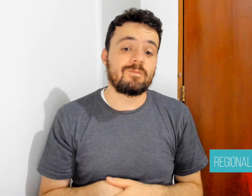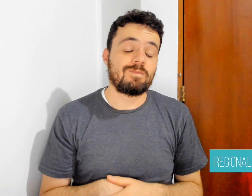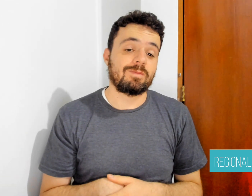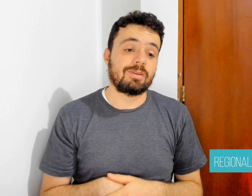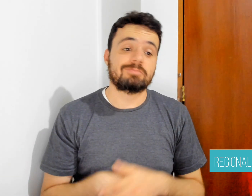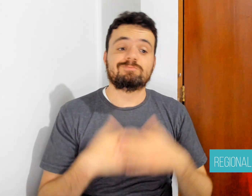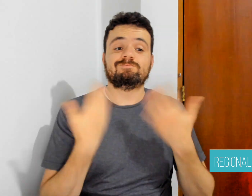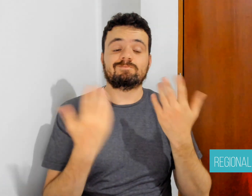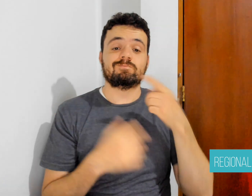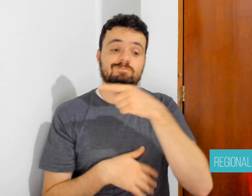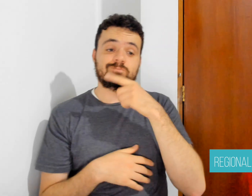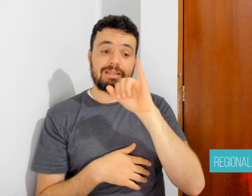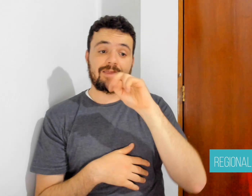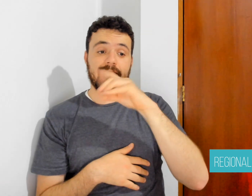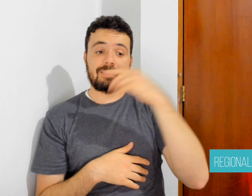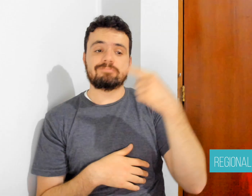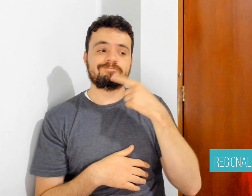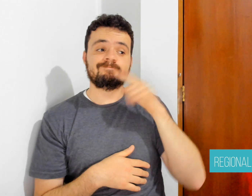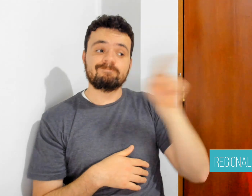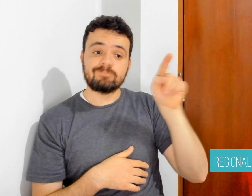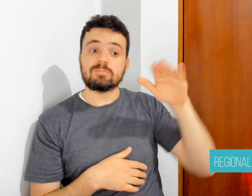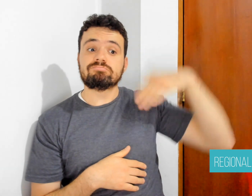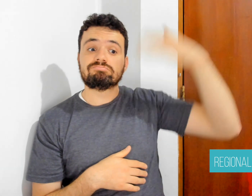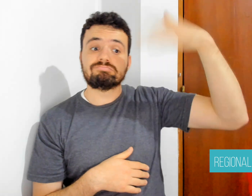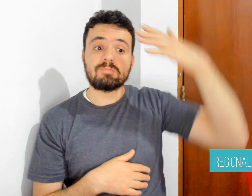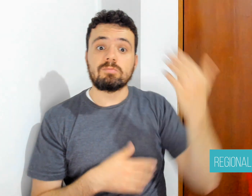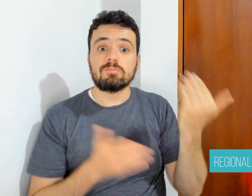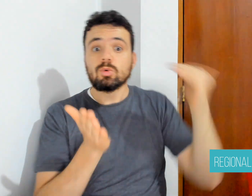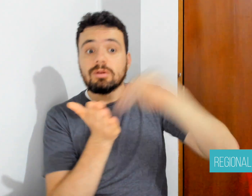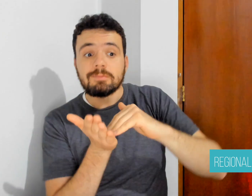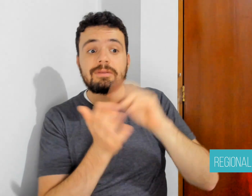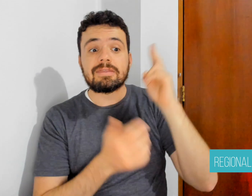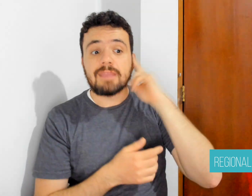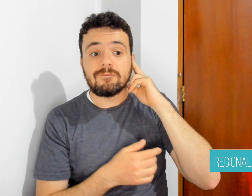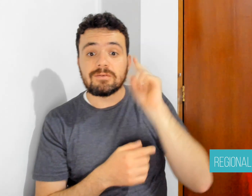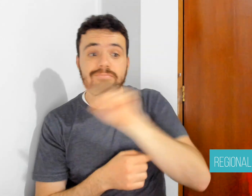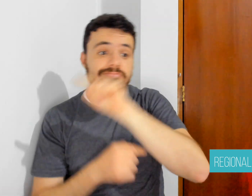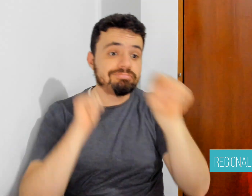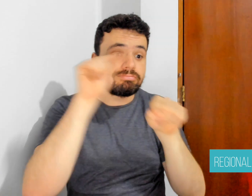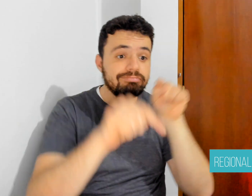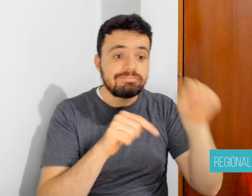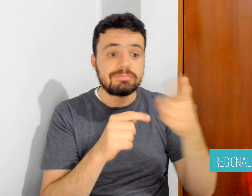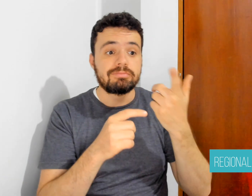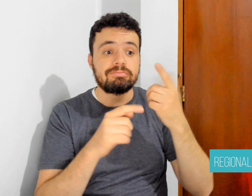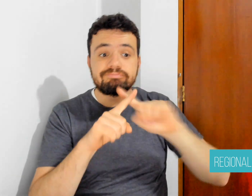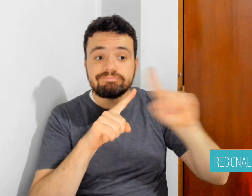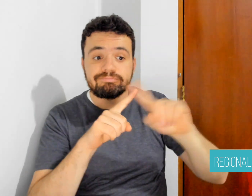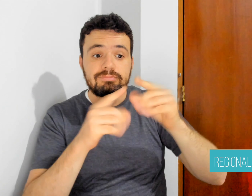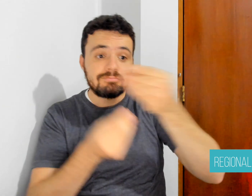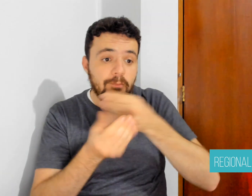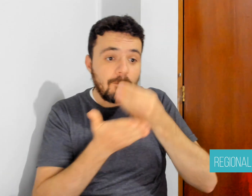a reasonable accommodation for Couto. Rodrigo Couto shared